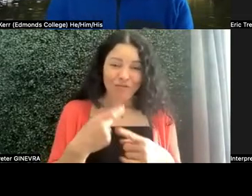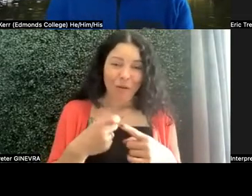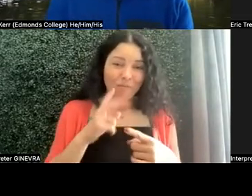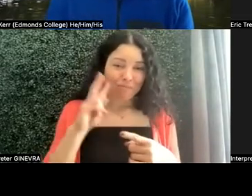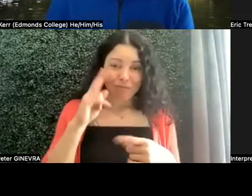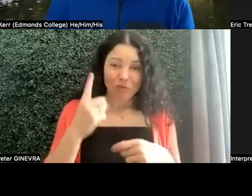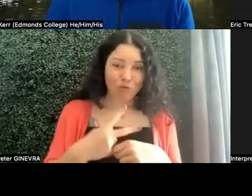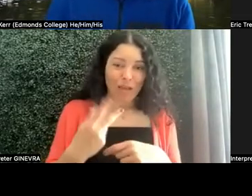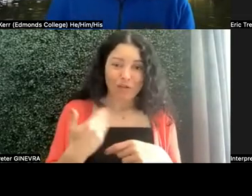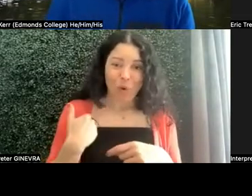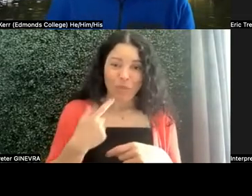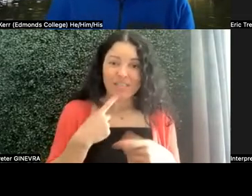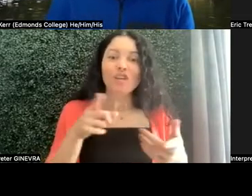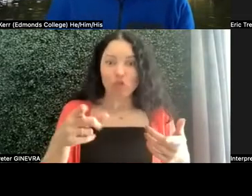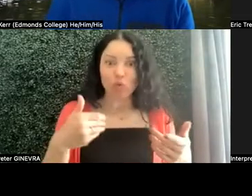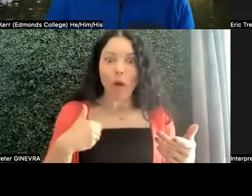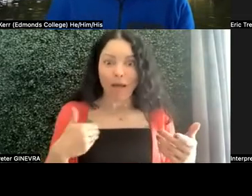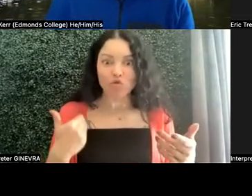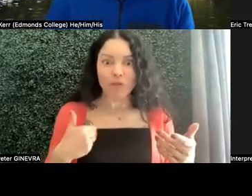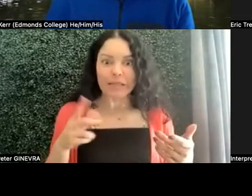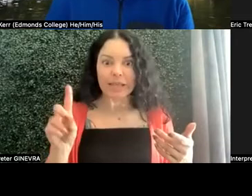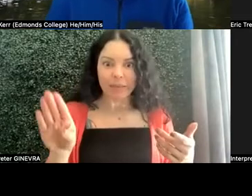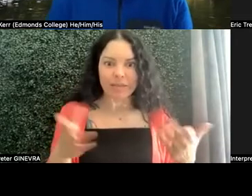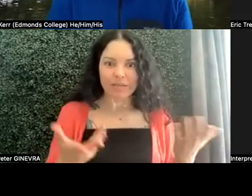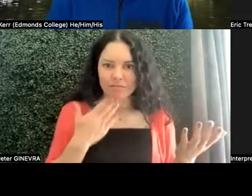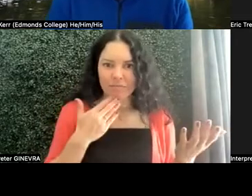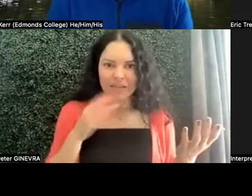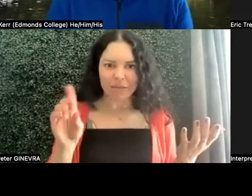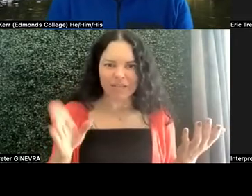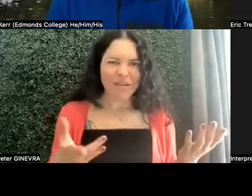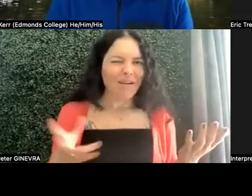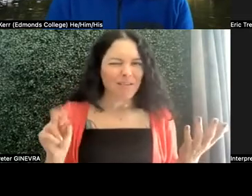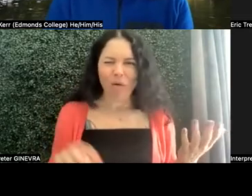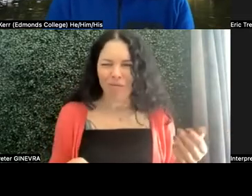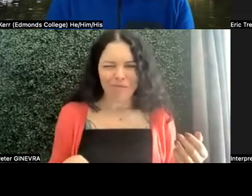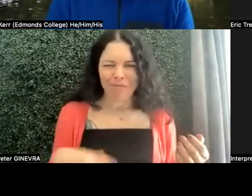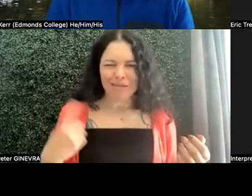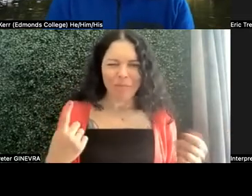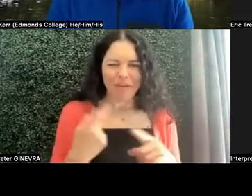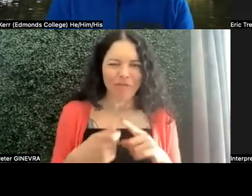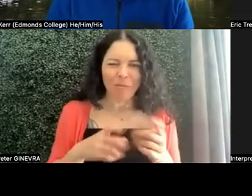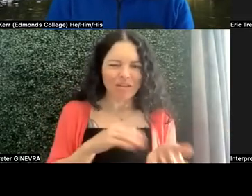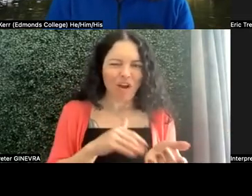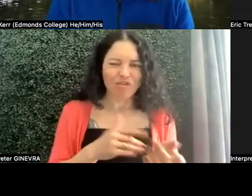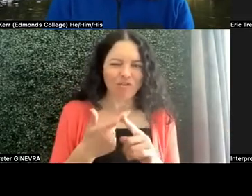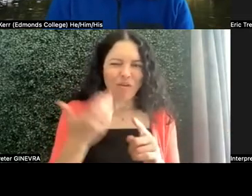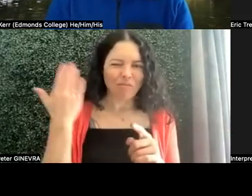juvenile diabetes, or something when you were 15 will work just fine. Because I'm going to take that, and then